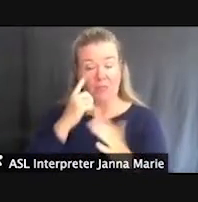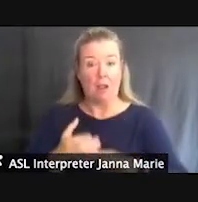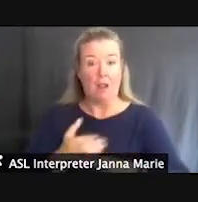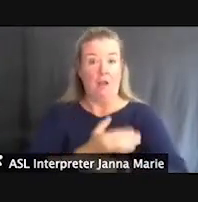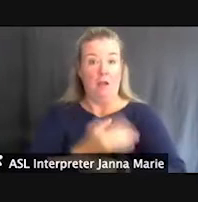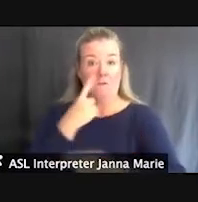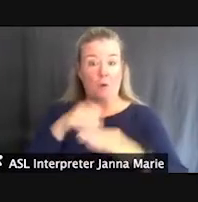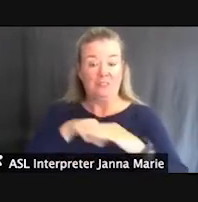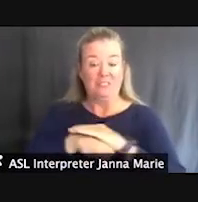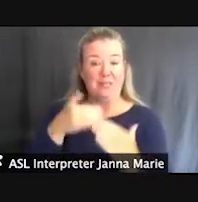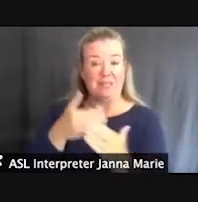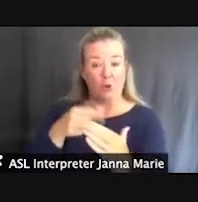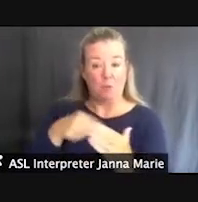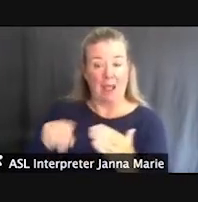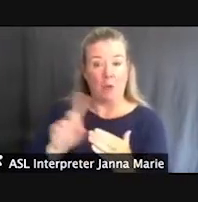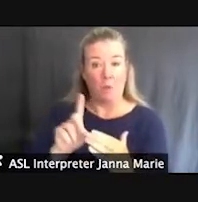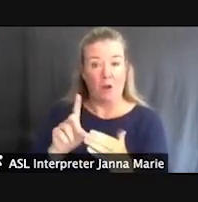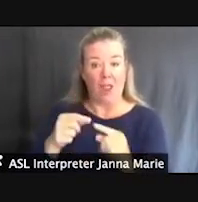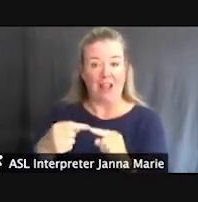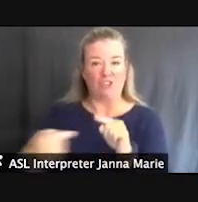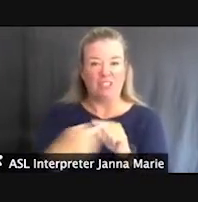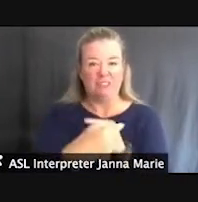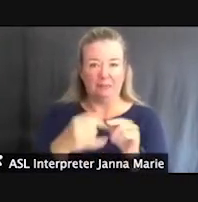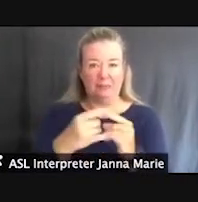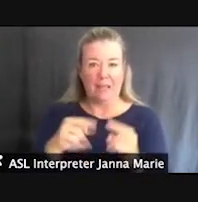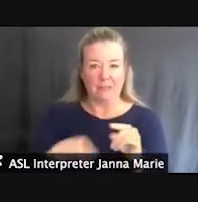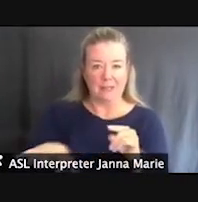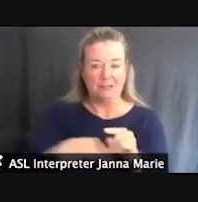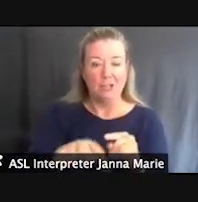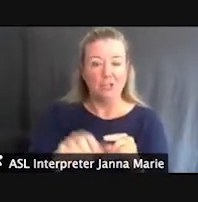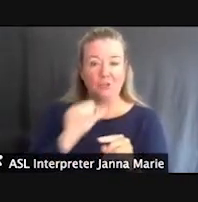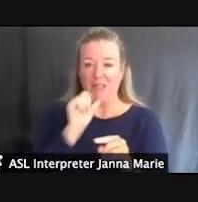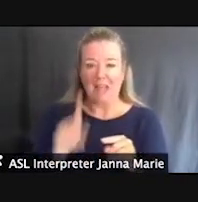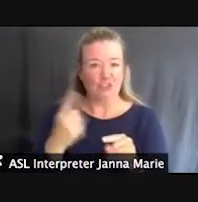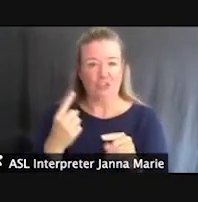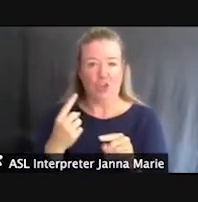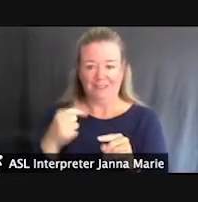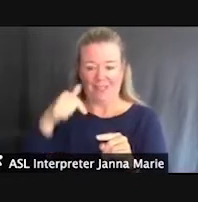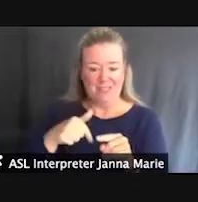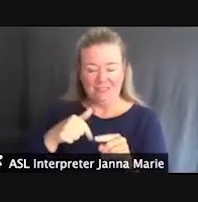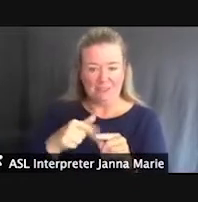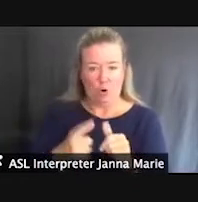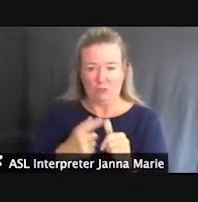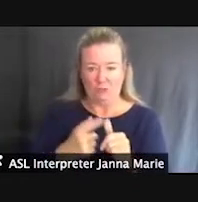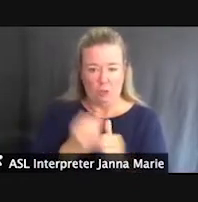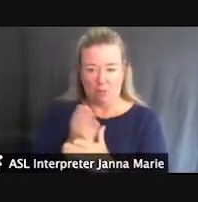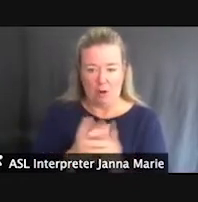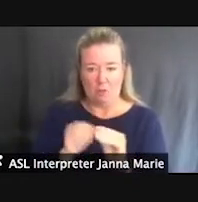at adjacent campsites so it goes beyond just the, the original scope.